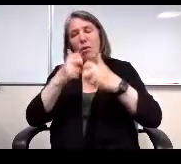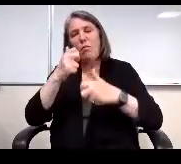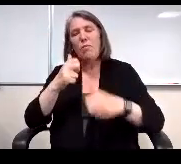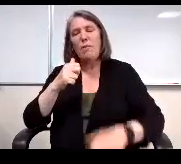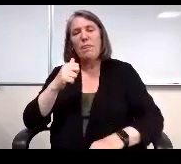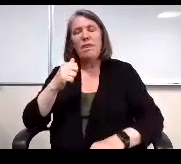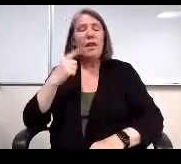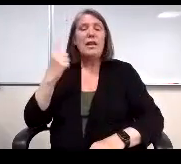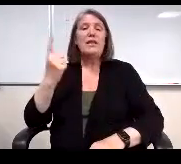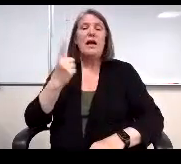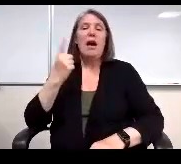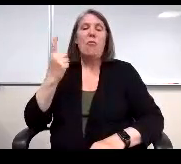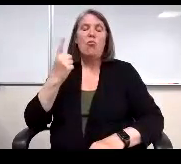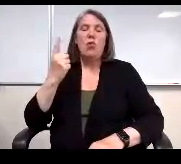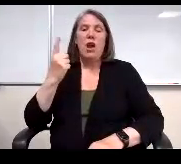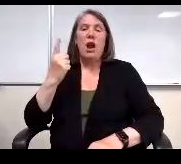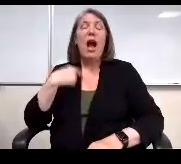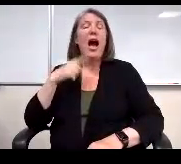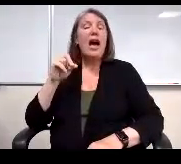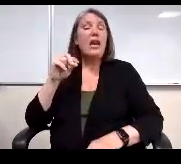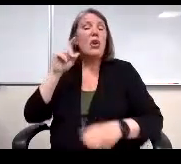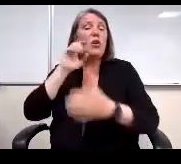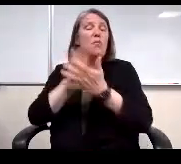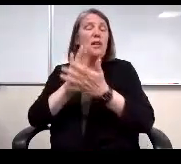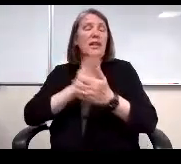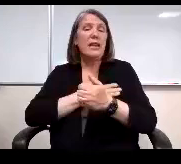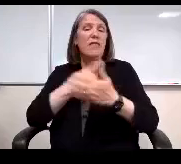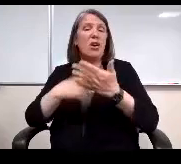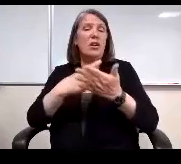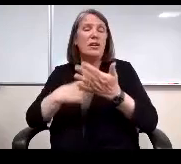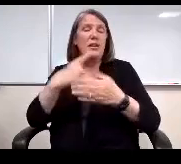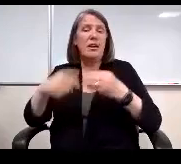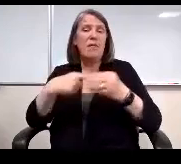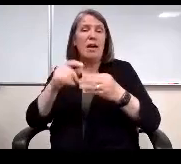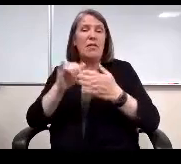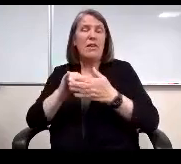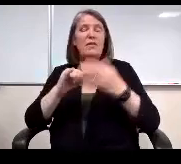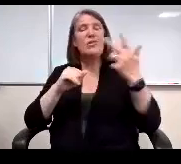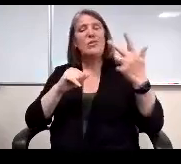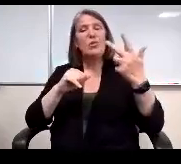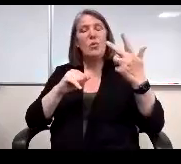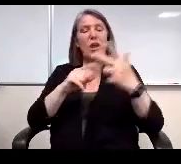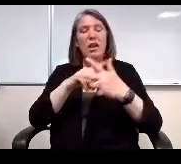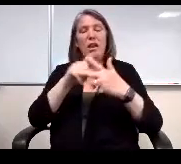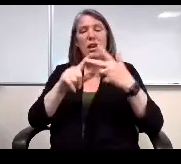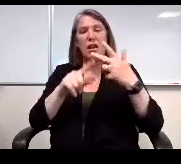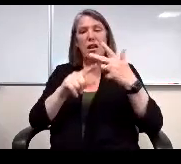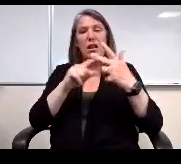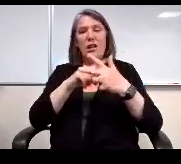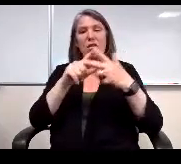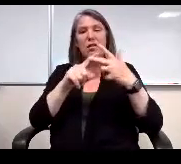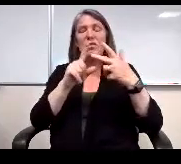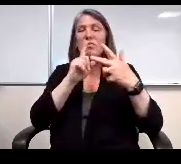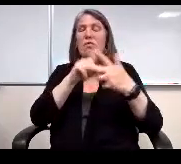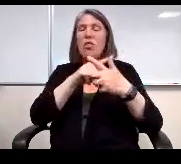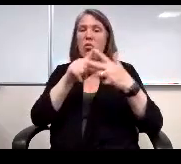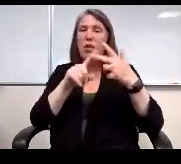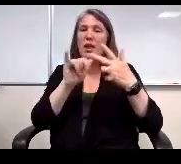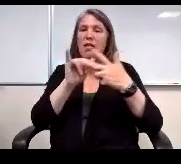somewhere in the I do or leave our discussion about this, there's three that that are actually addressed in here, yeah?